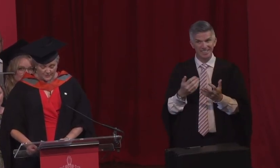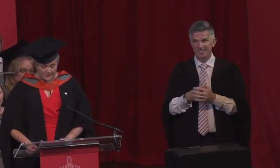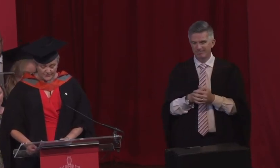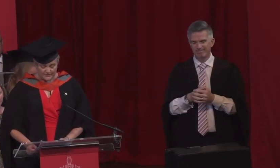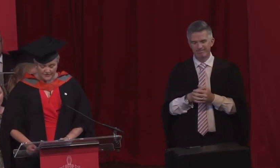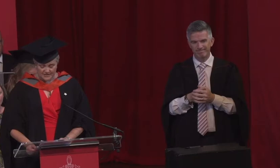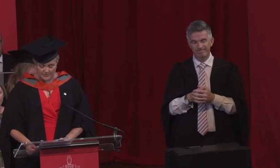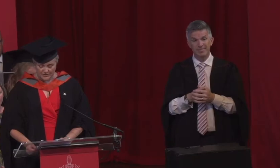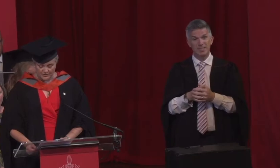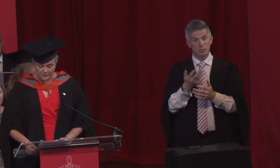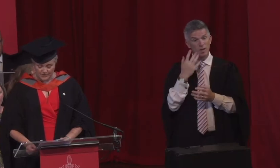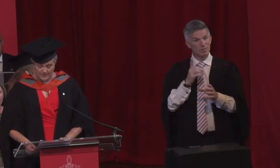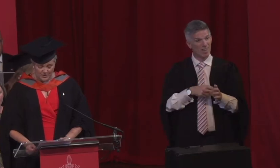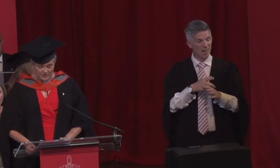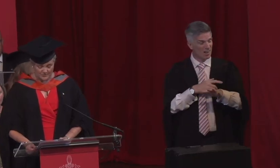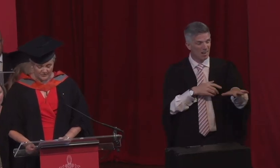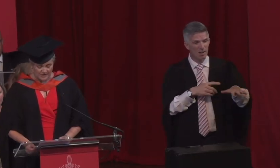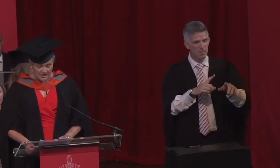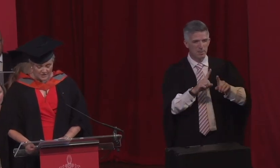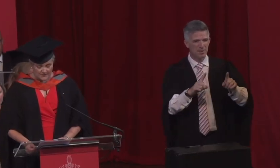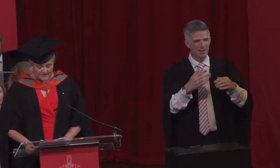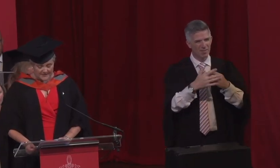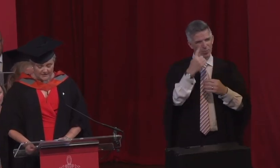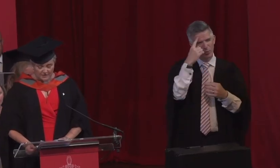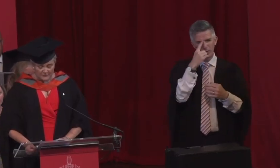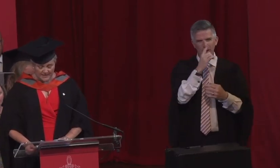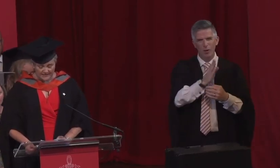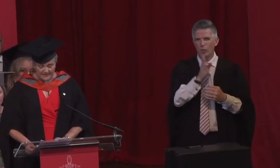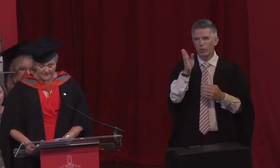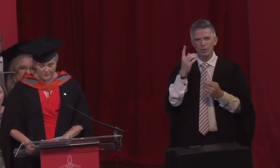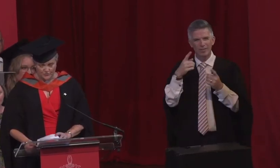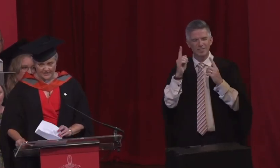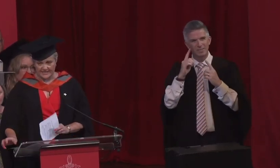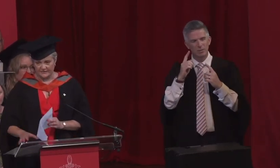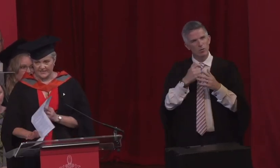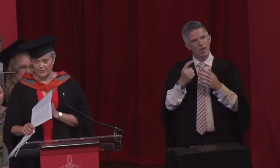university wasn't thought to be possible so I spent a lot of my life wondering if I could